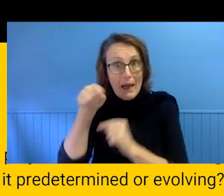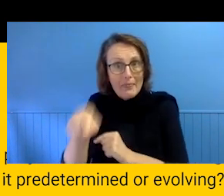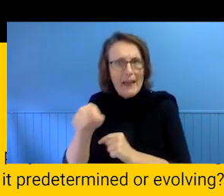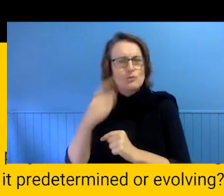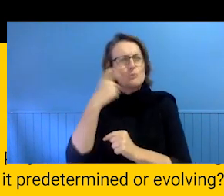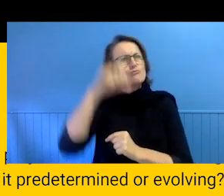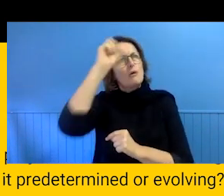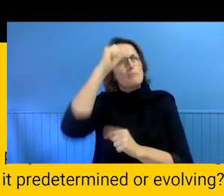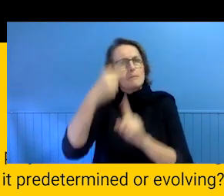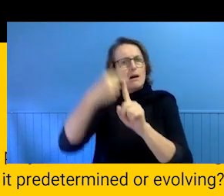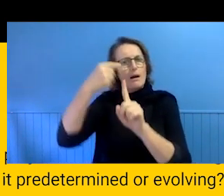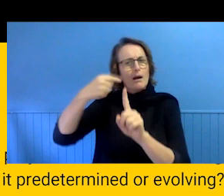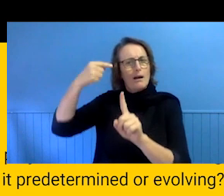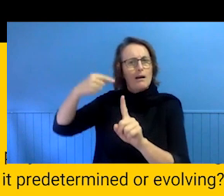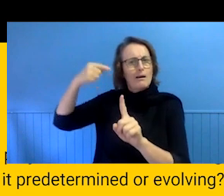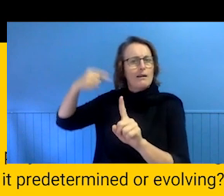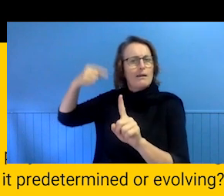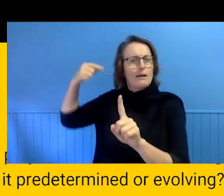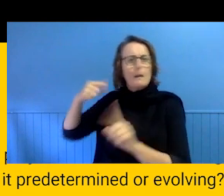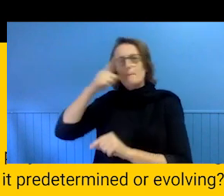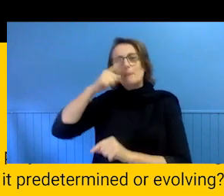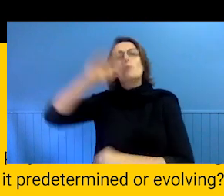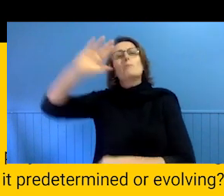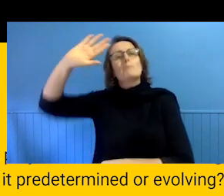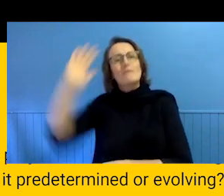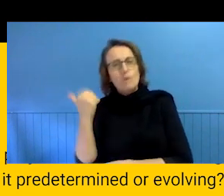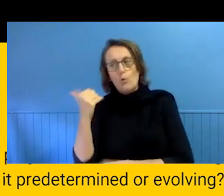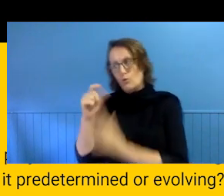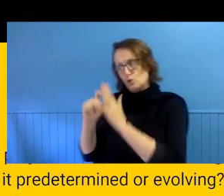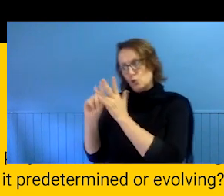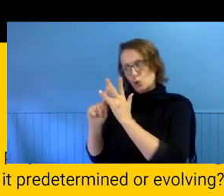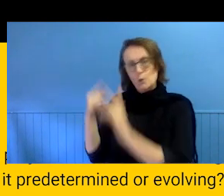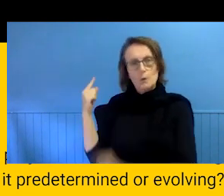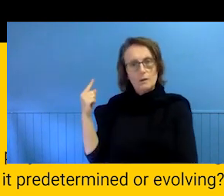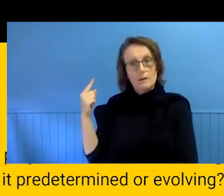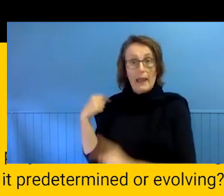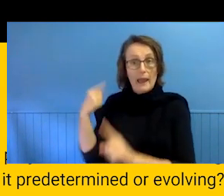Who has been here before? What did they do? What are we doing that is eater different or the same